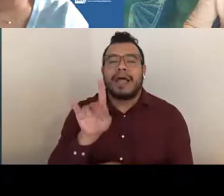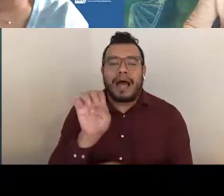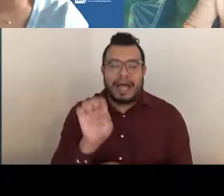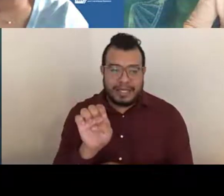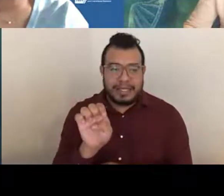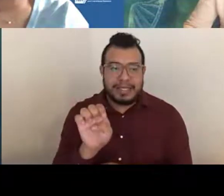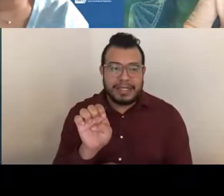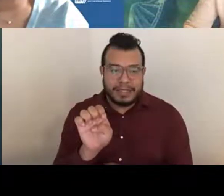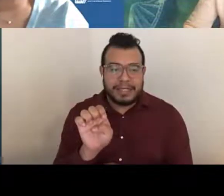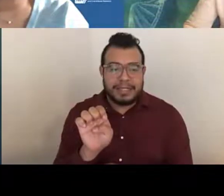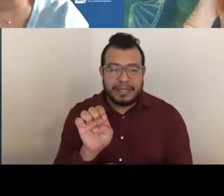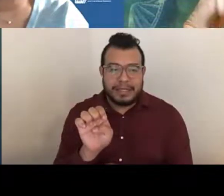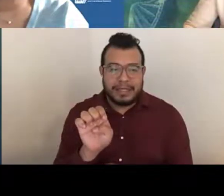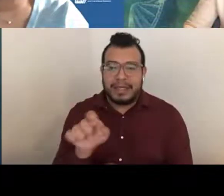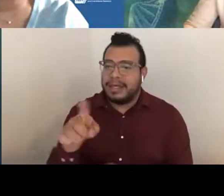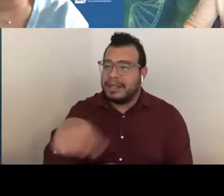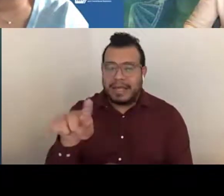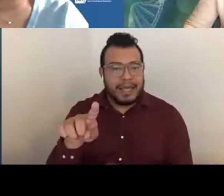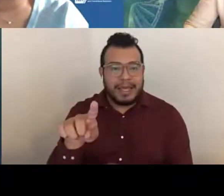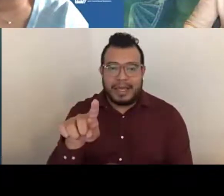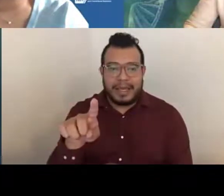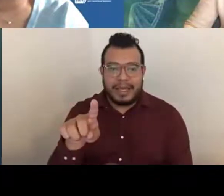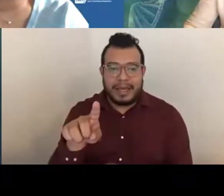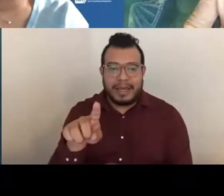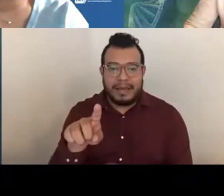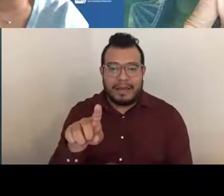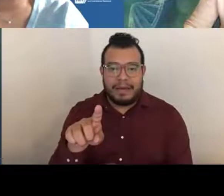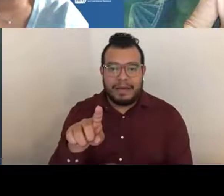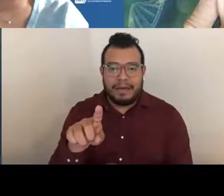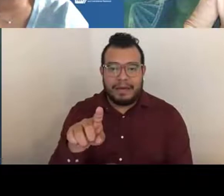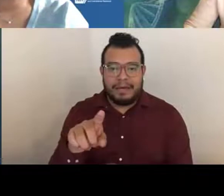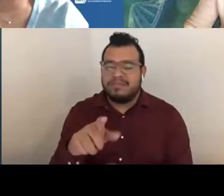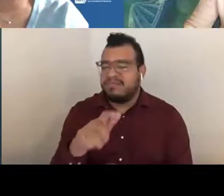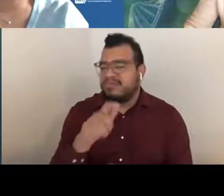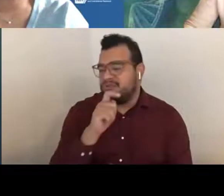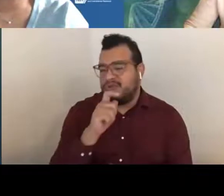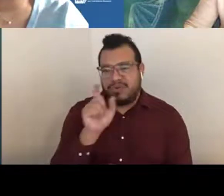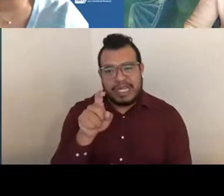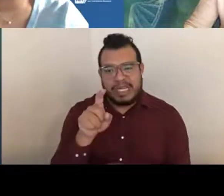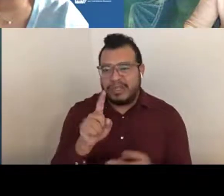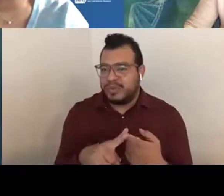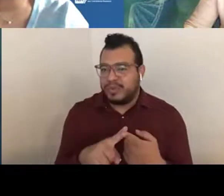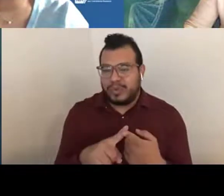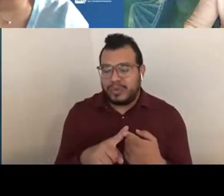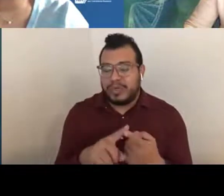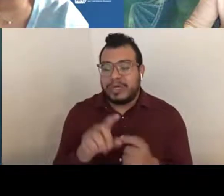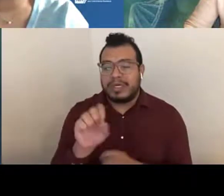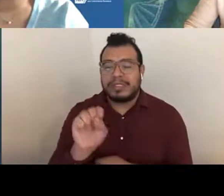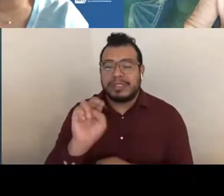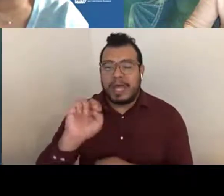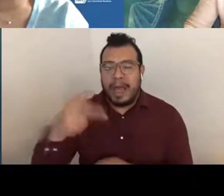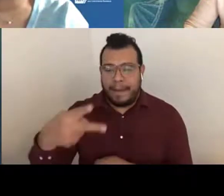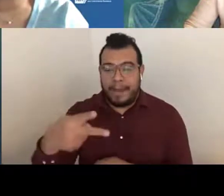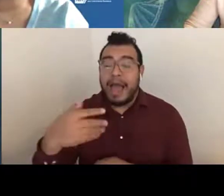and they do not, like I said, you don't have the carry over. SNAP does have carry over authority.